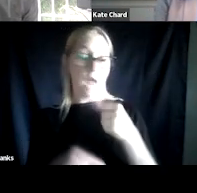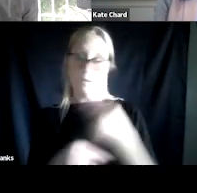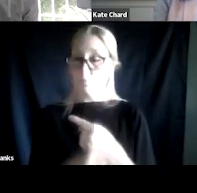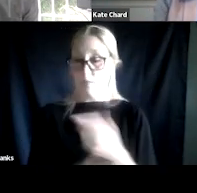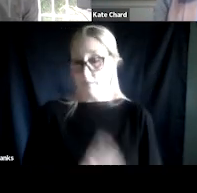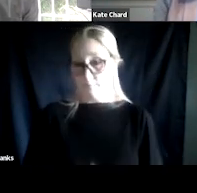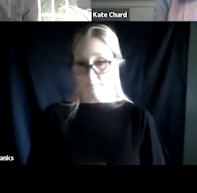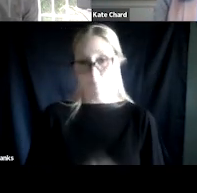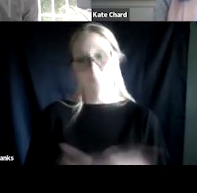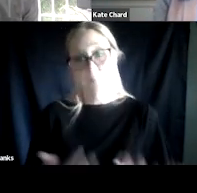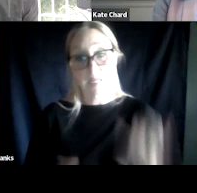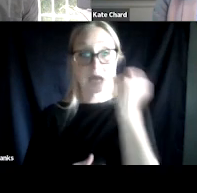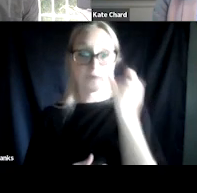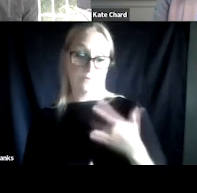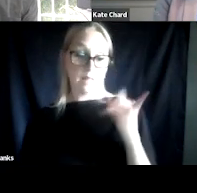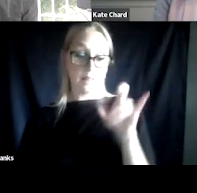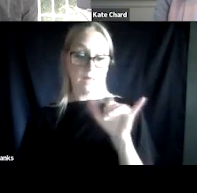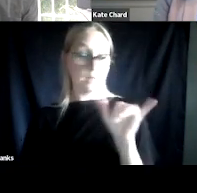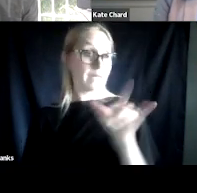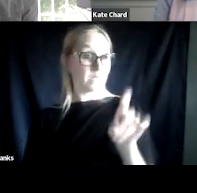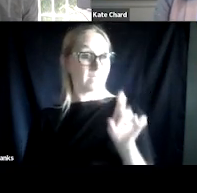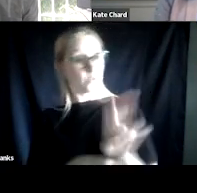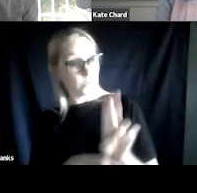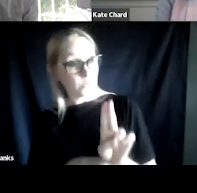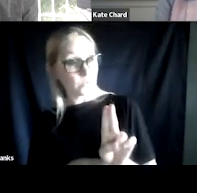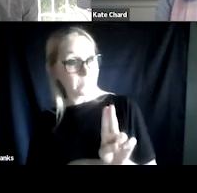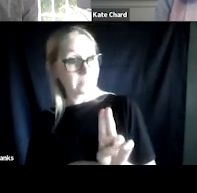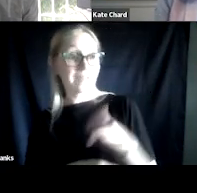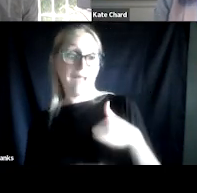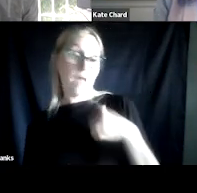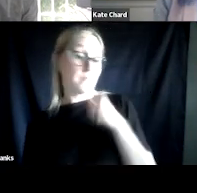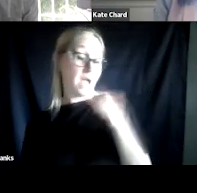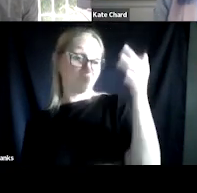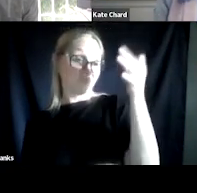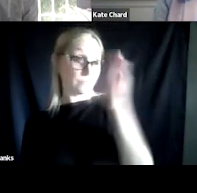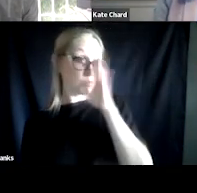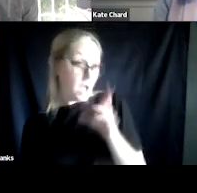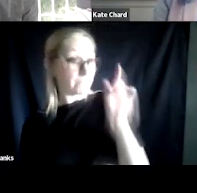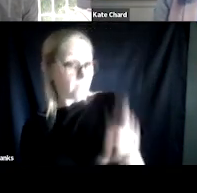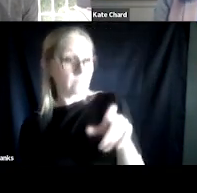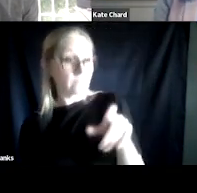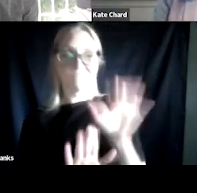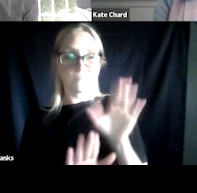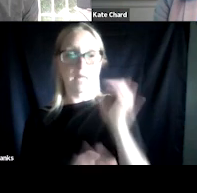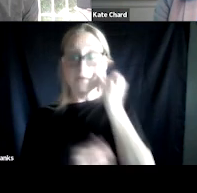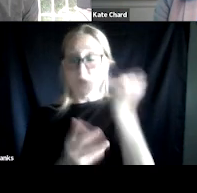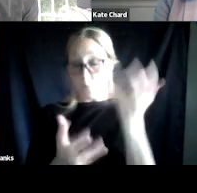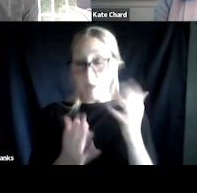But if you feel like you still want to use, I'm not here to preach sobriety unless that's something you want and need.